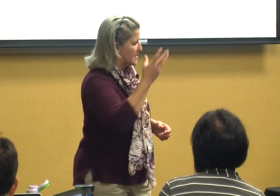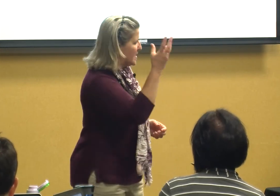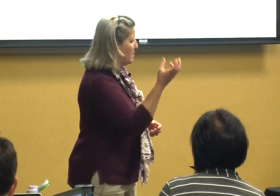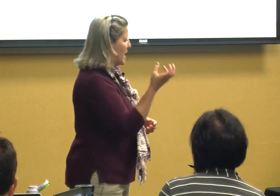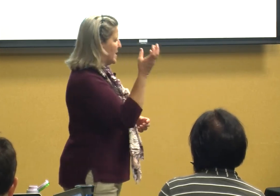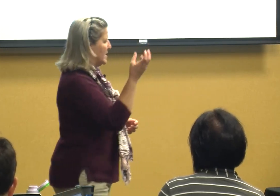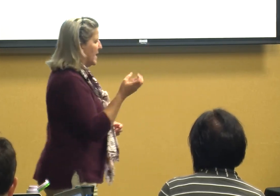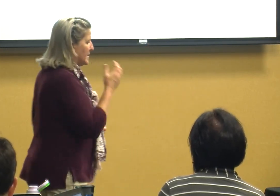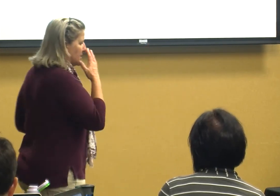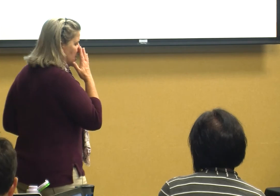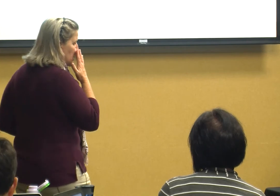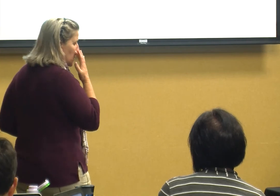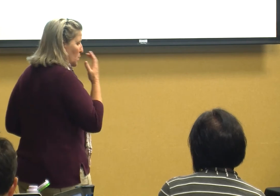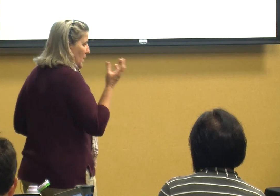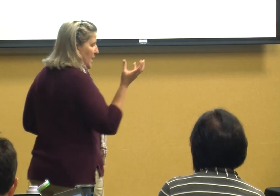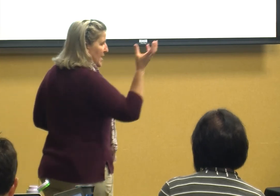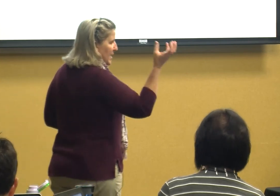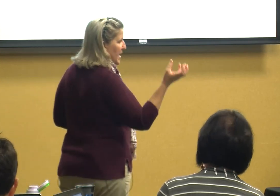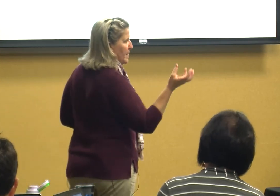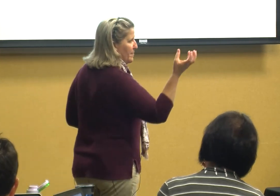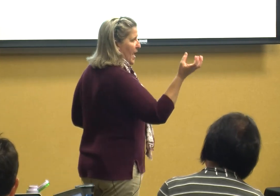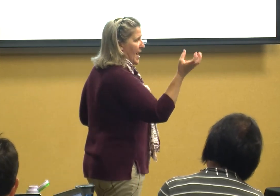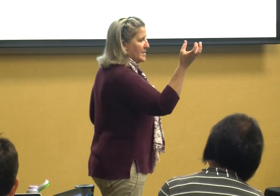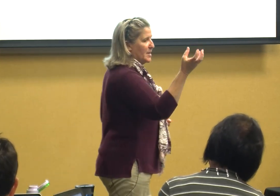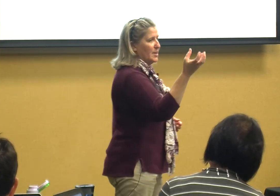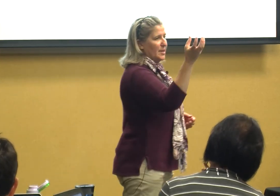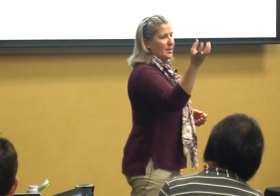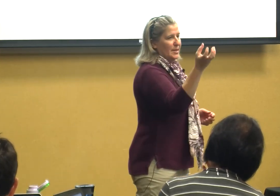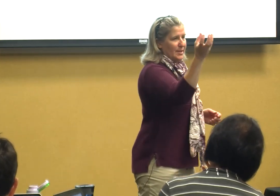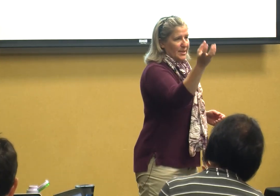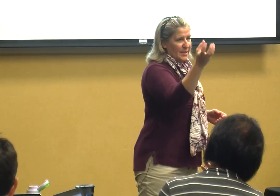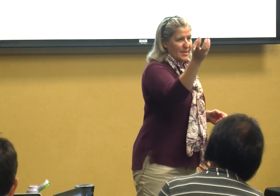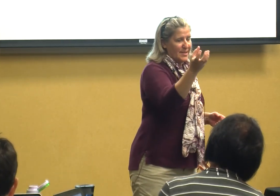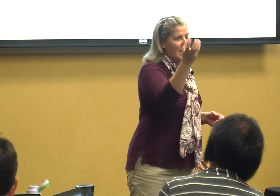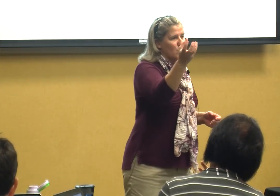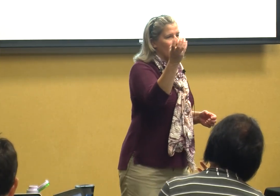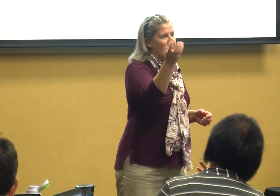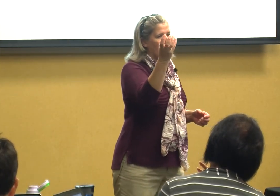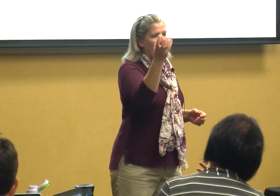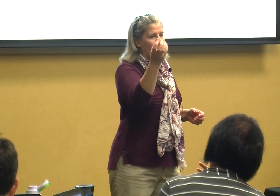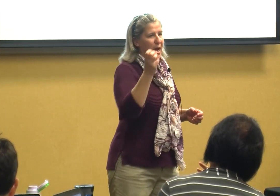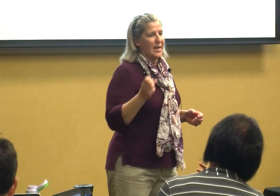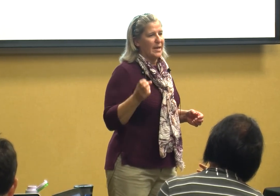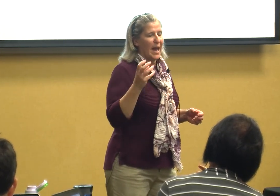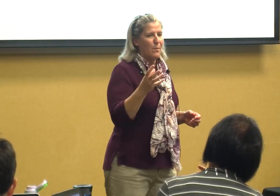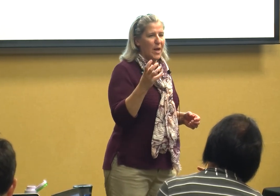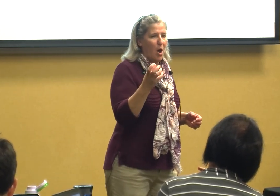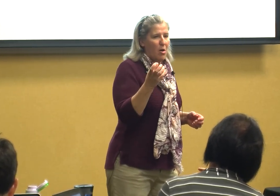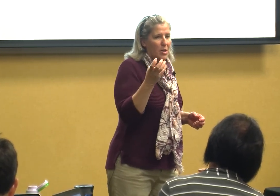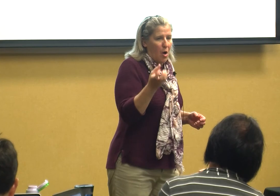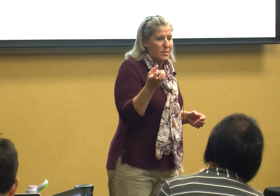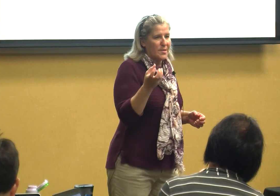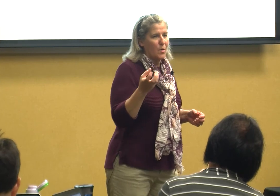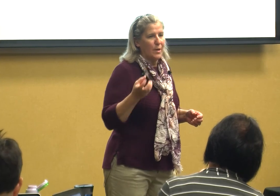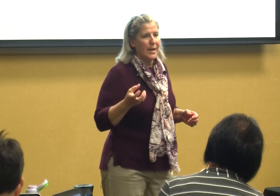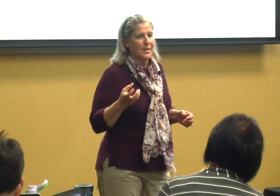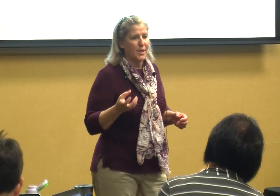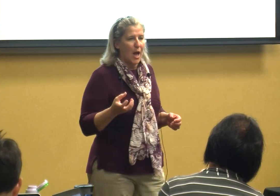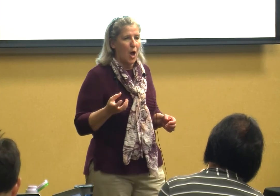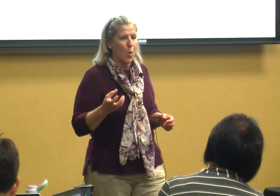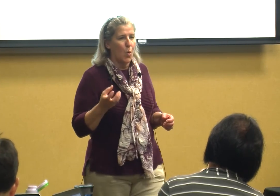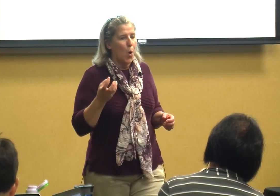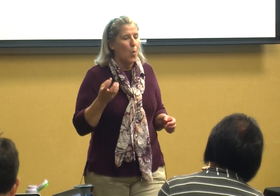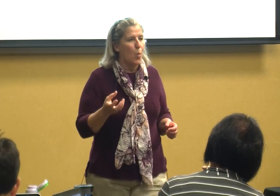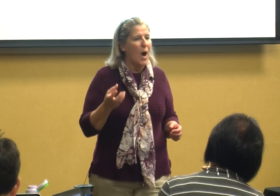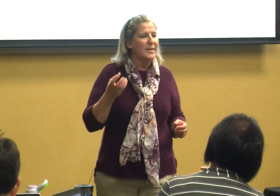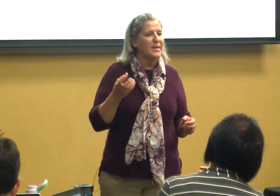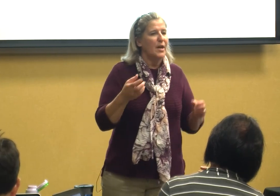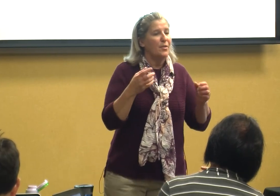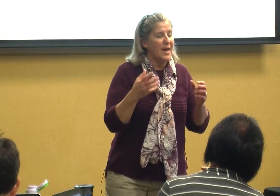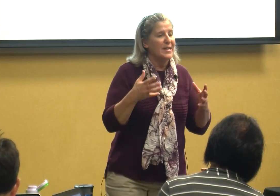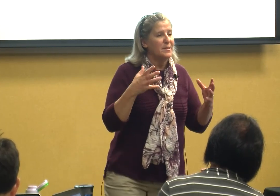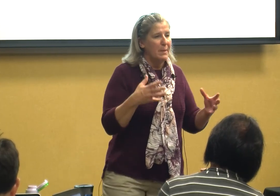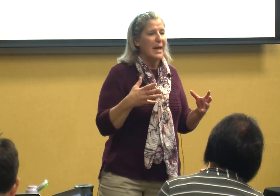somebody needs to keep that centrally-located and we all also need to know what things mean